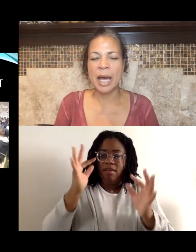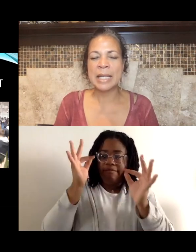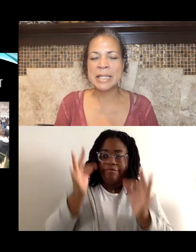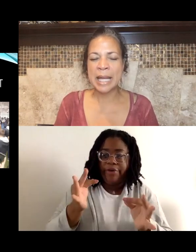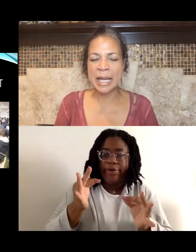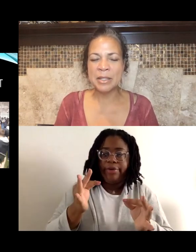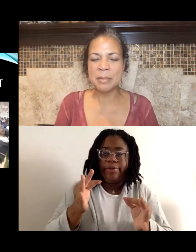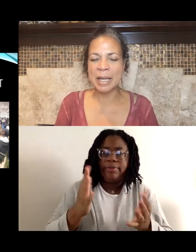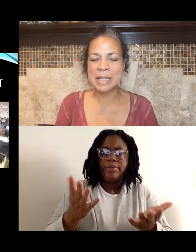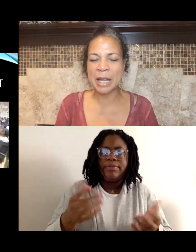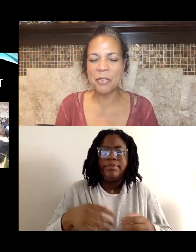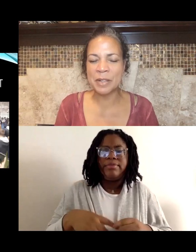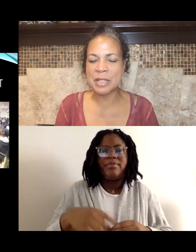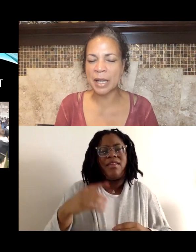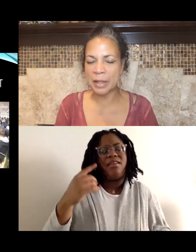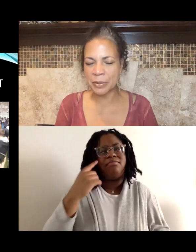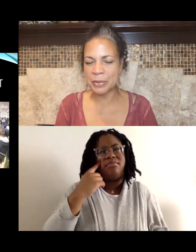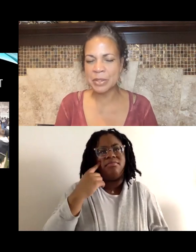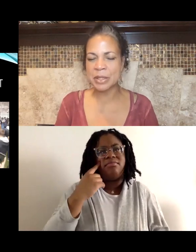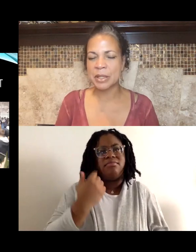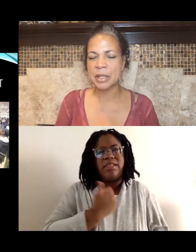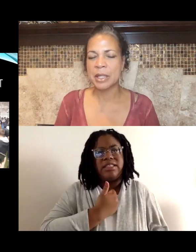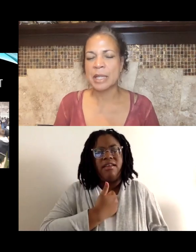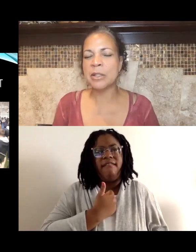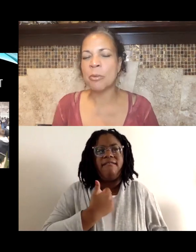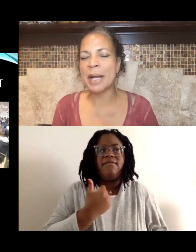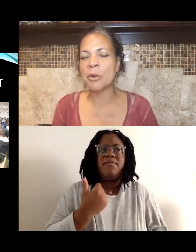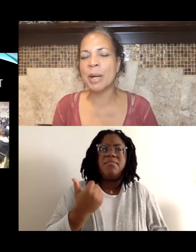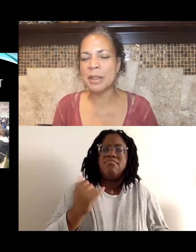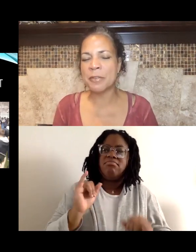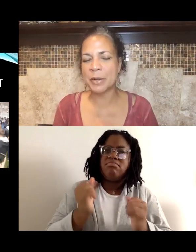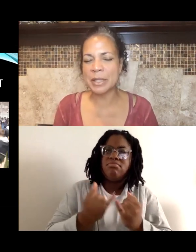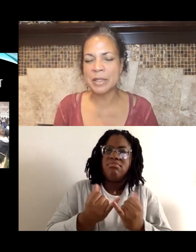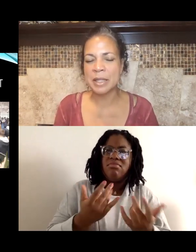I said to myself and to others, that no matter what the verdict,